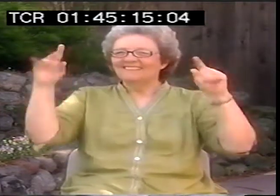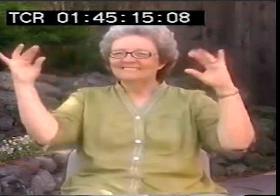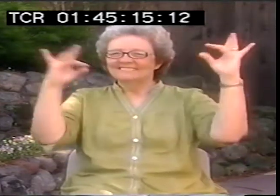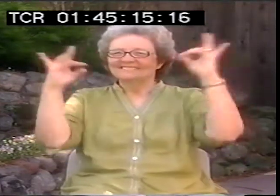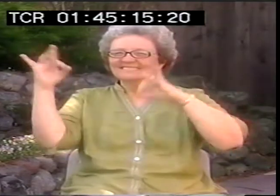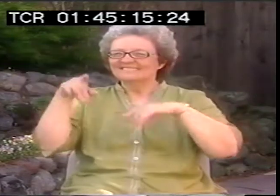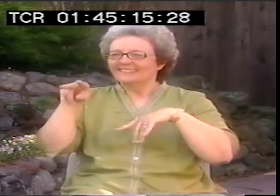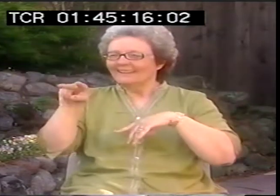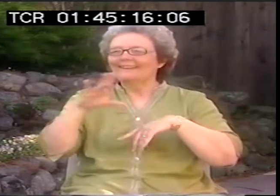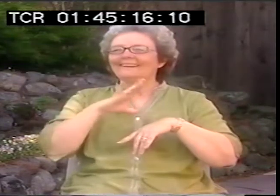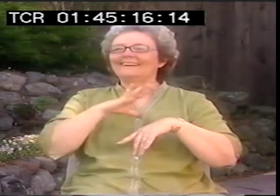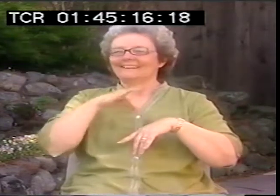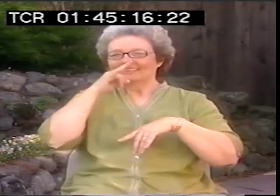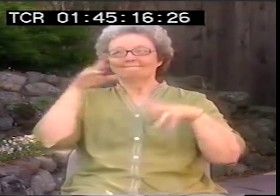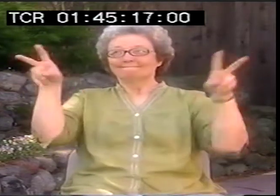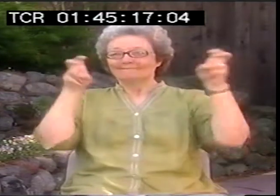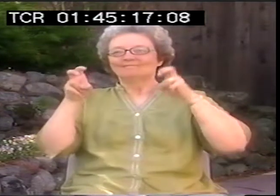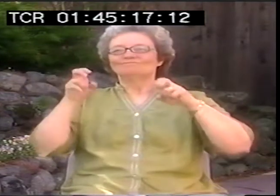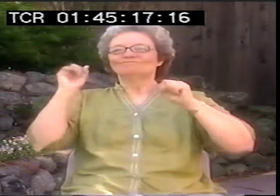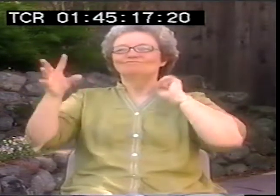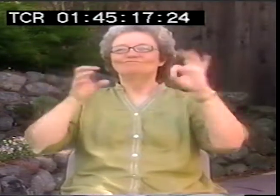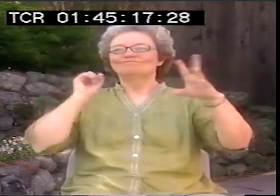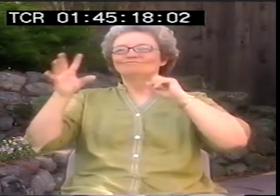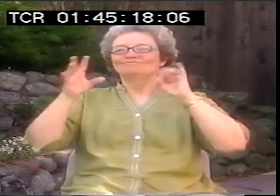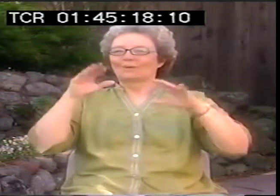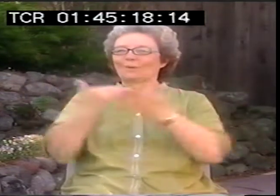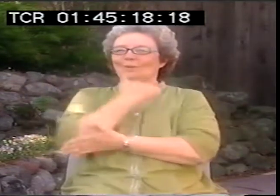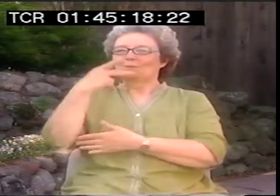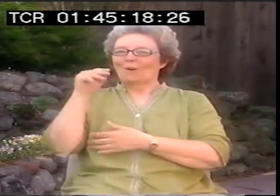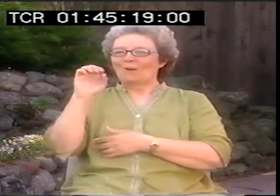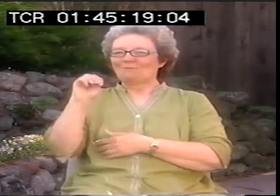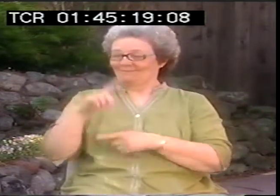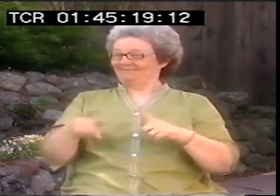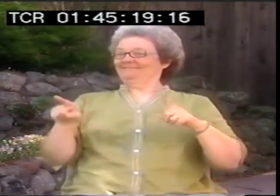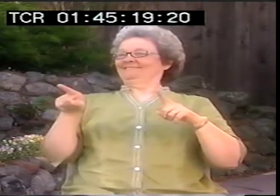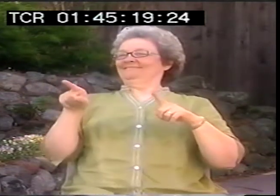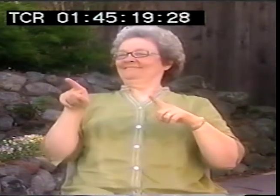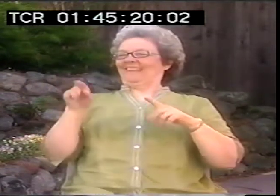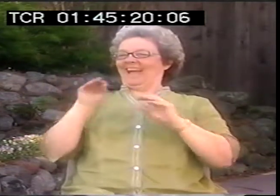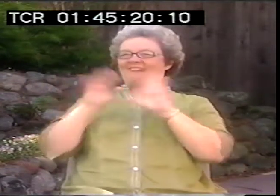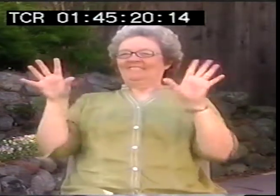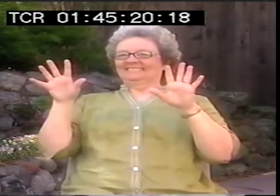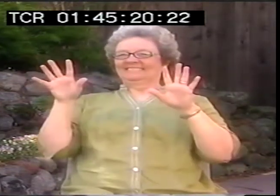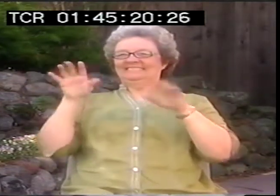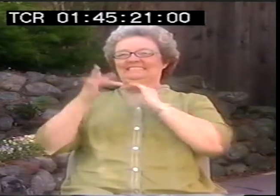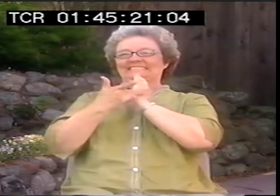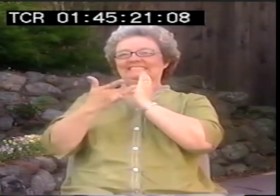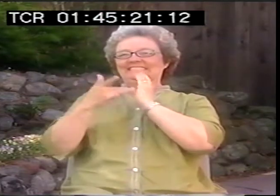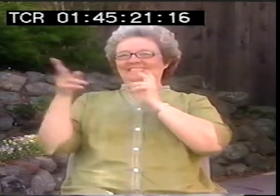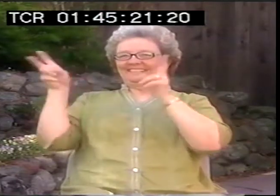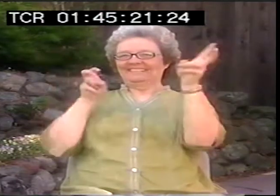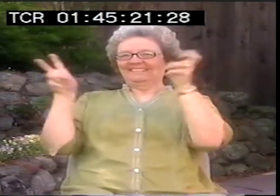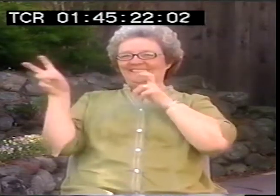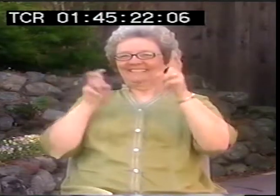the kids are picking them and doing them. And then they're performing them. And it becomes a new poem because they change it. And obviously they've got a little bit